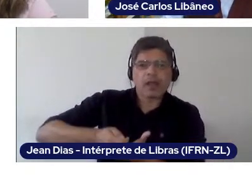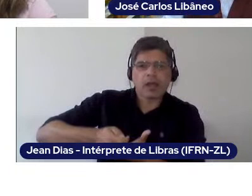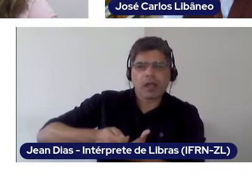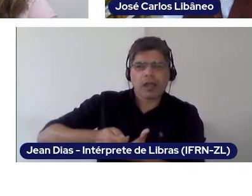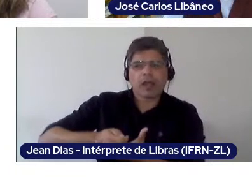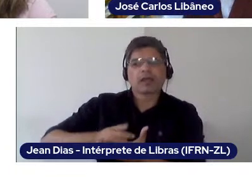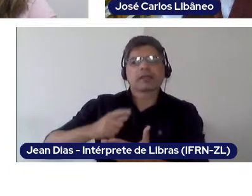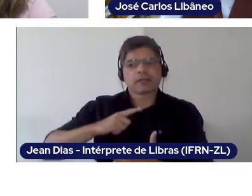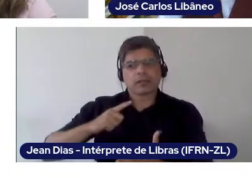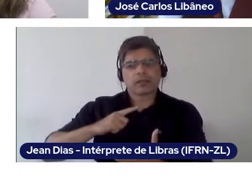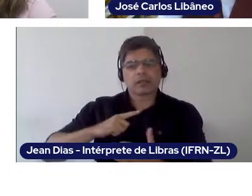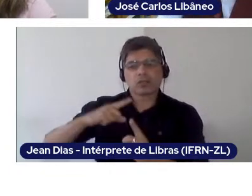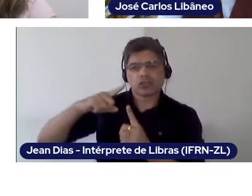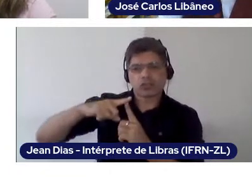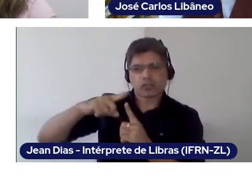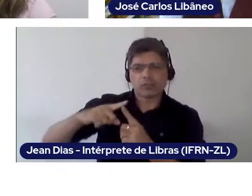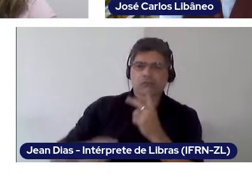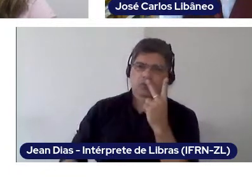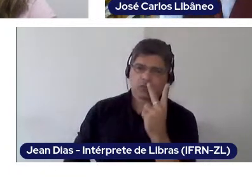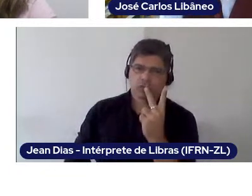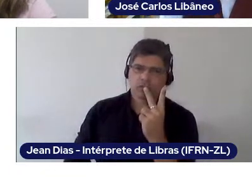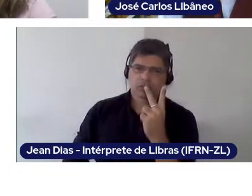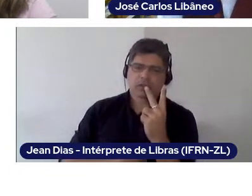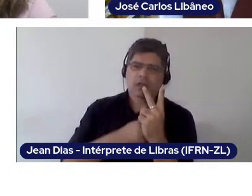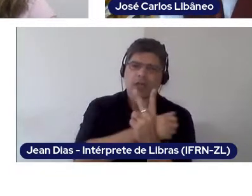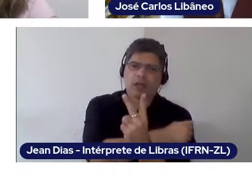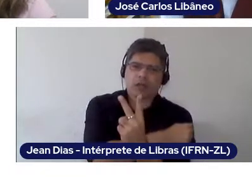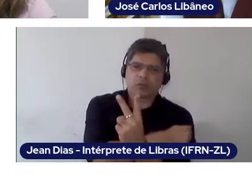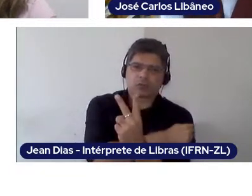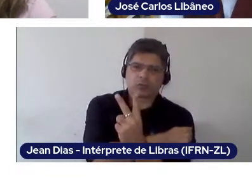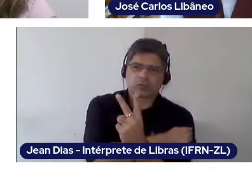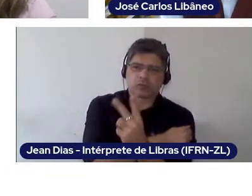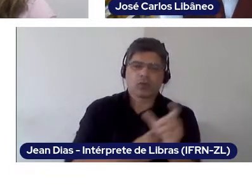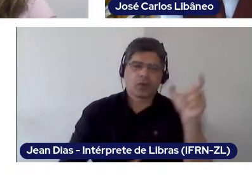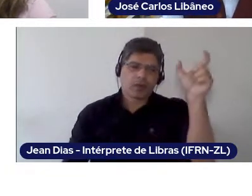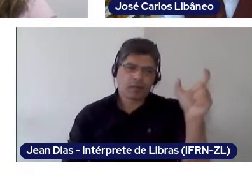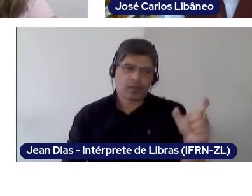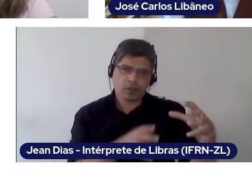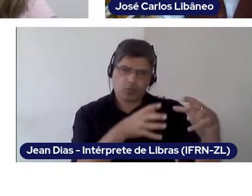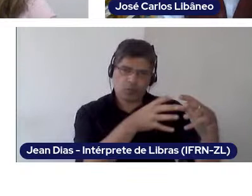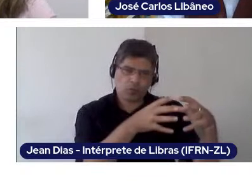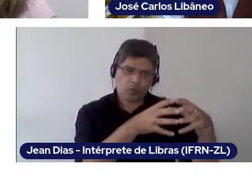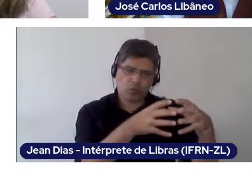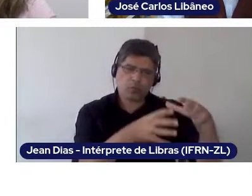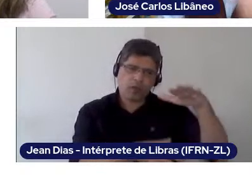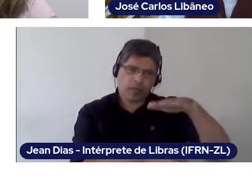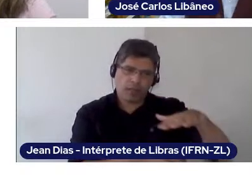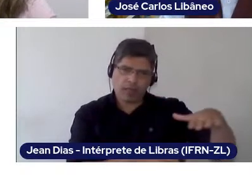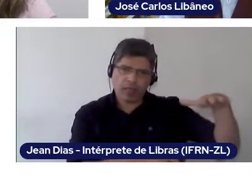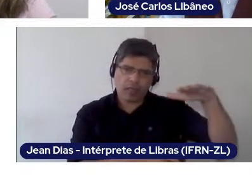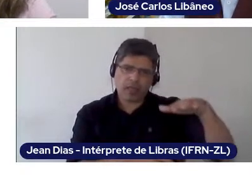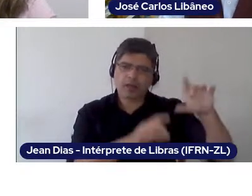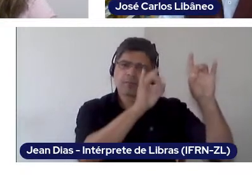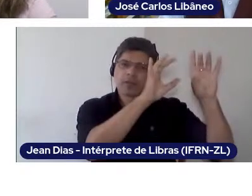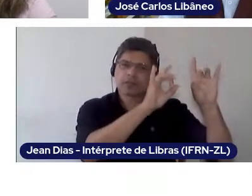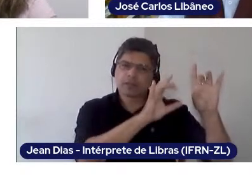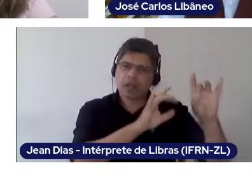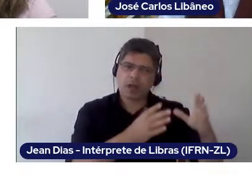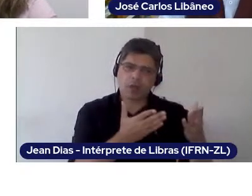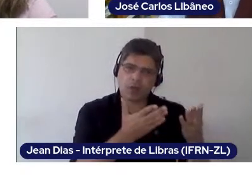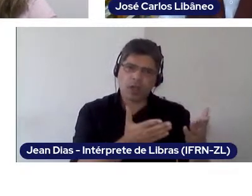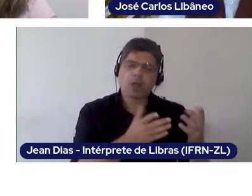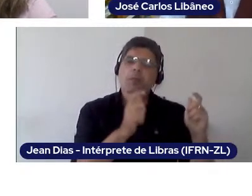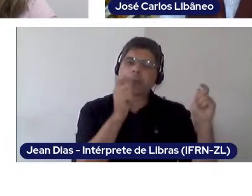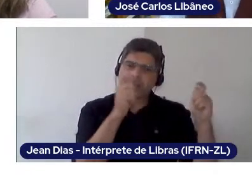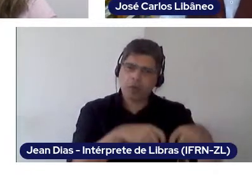the ones that are privileged and benefited during their lifetime in such an unequal country as Brazil, that are able to pay the fees,